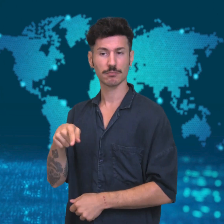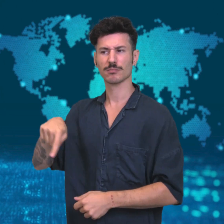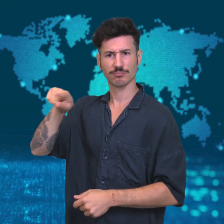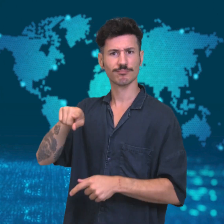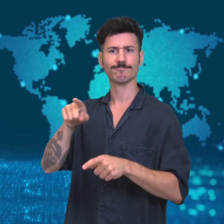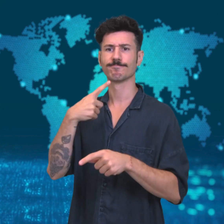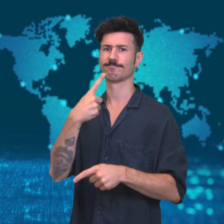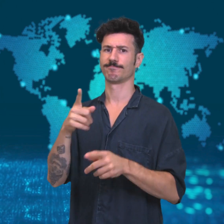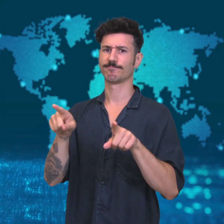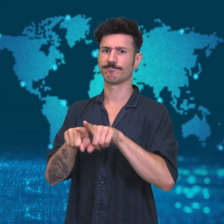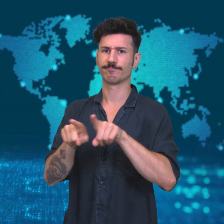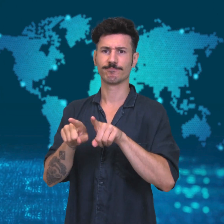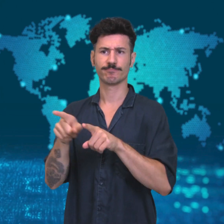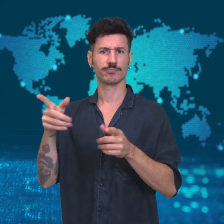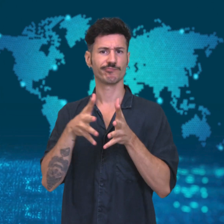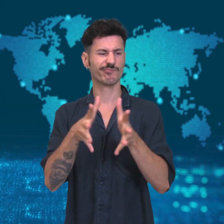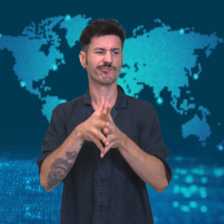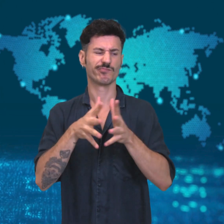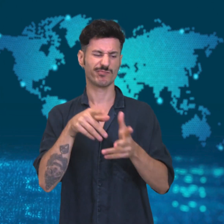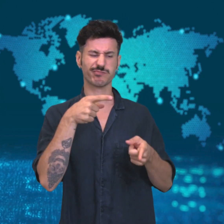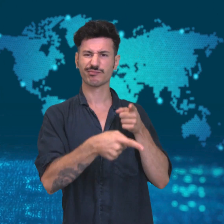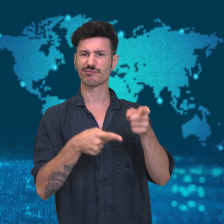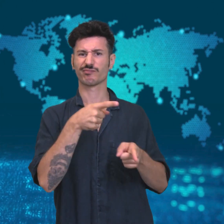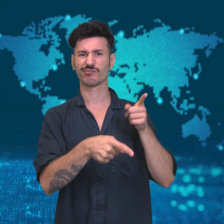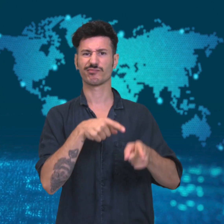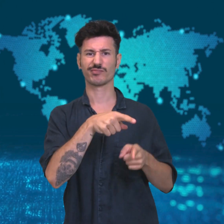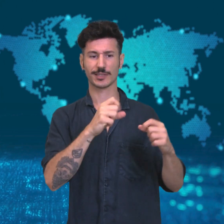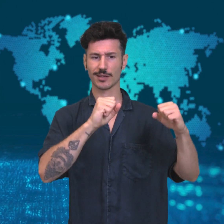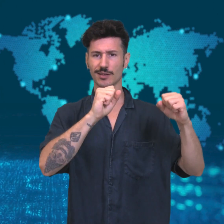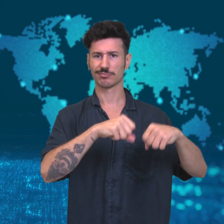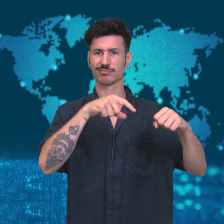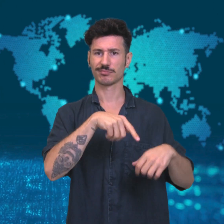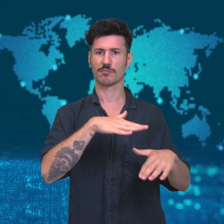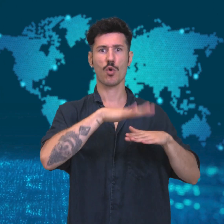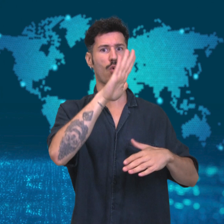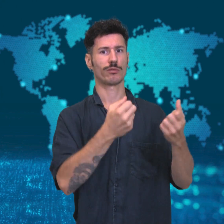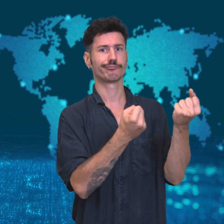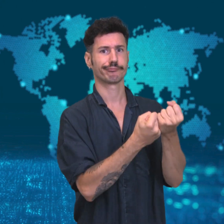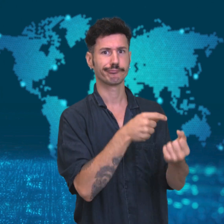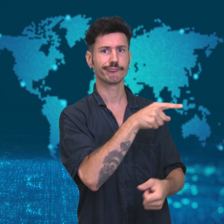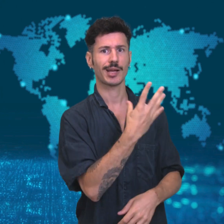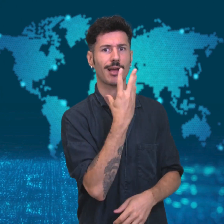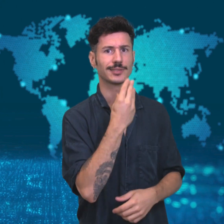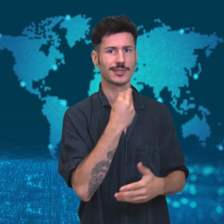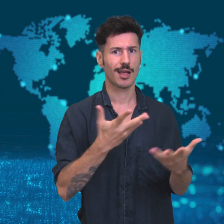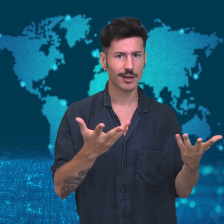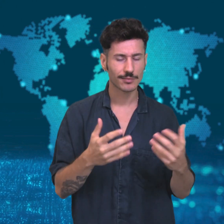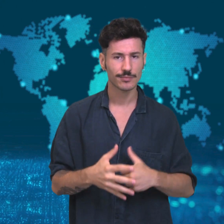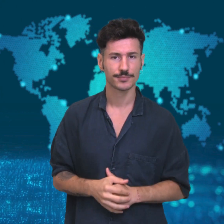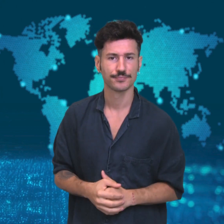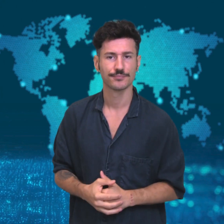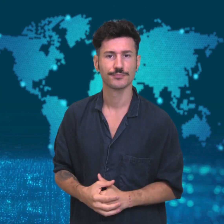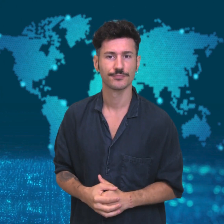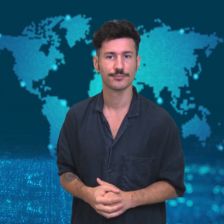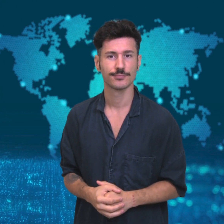Turkey and Iran, strong supporters of Palestine, also criticized the deal.